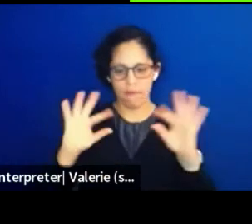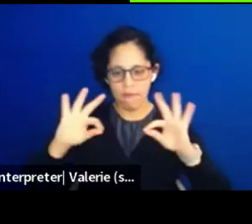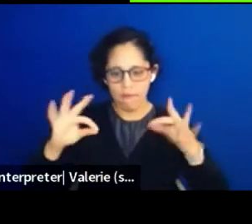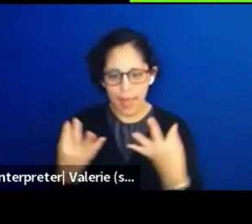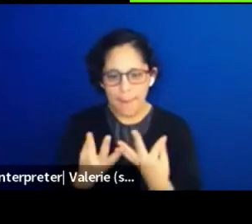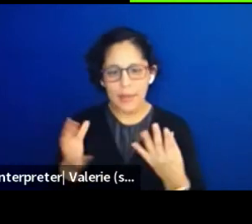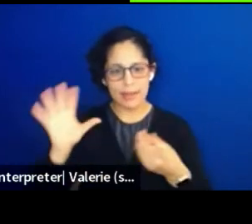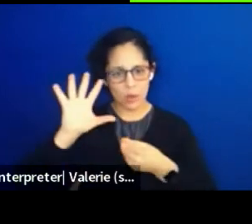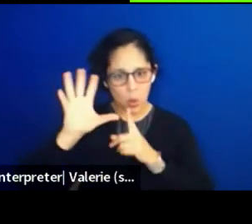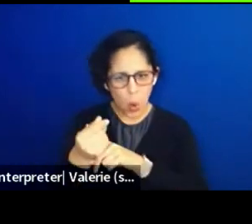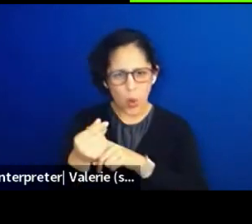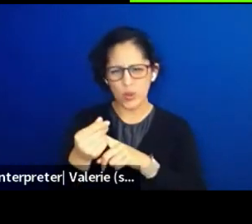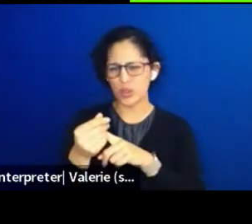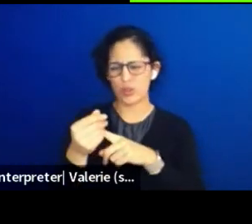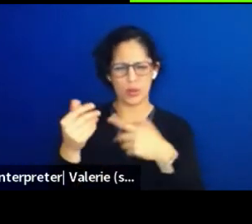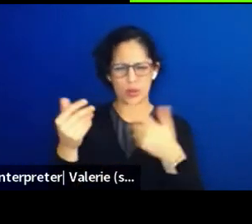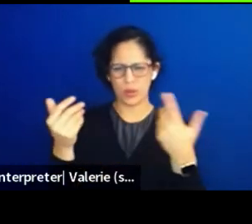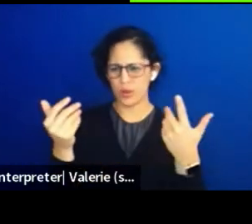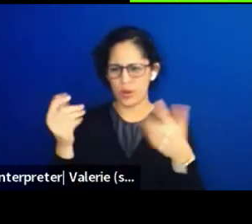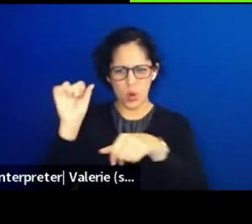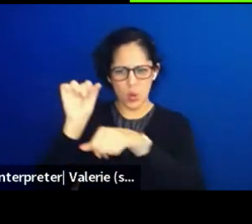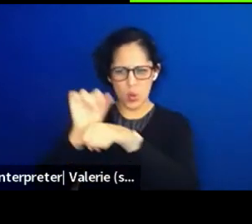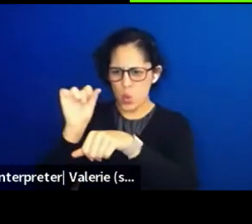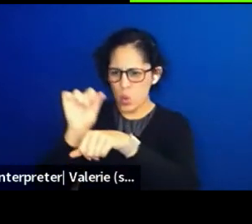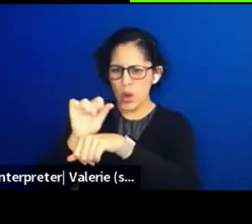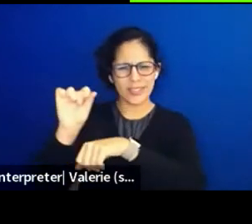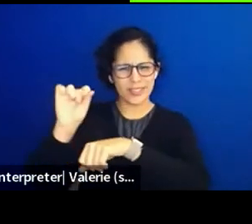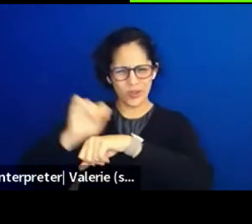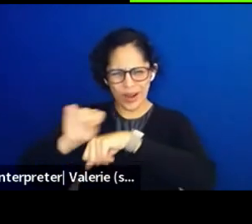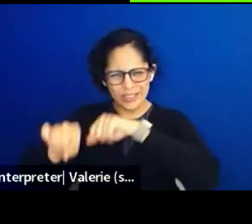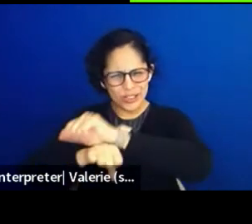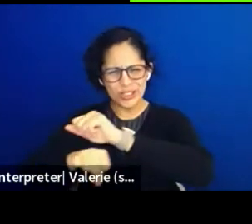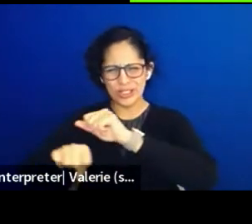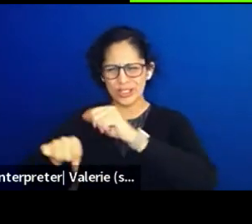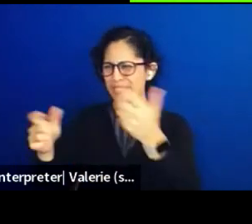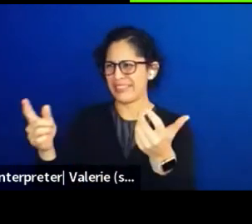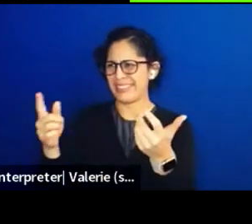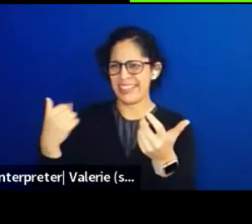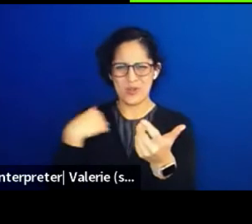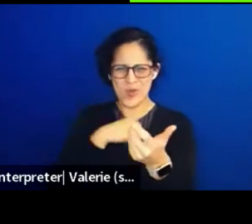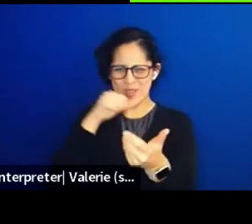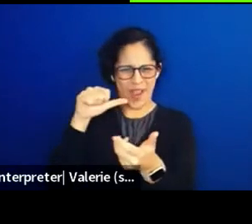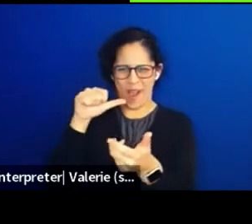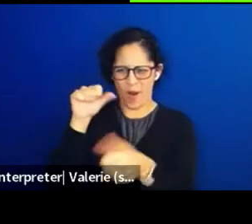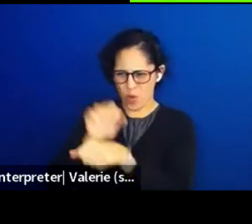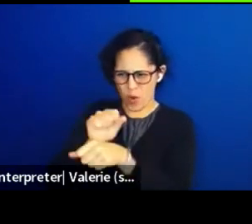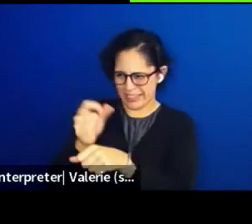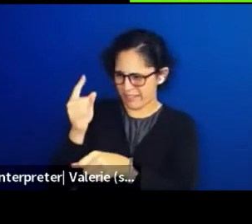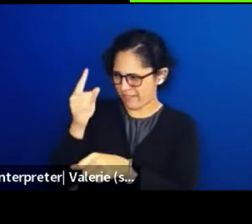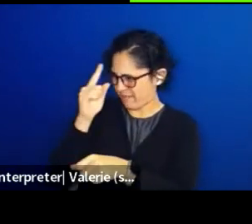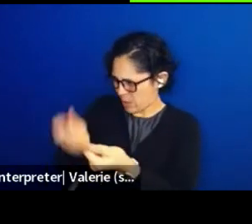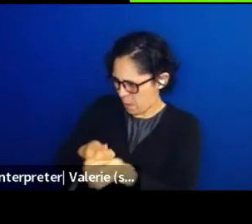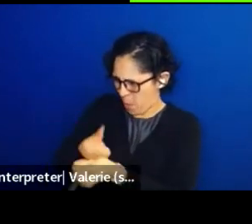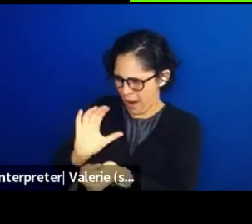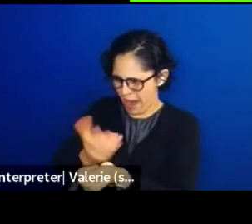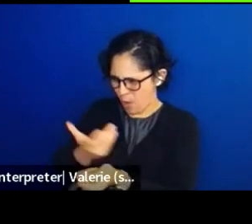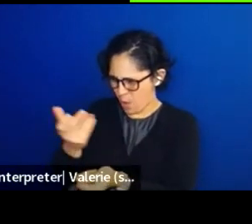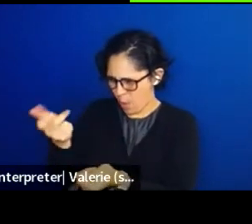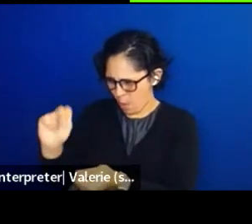isolated work structure, we're not even working for our own communities. We don't really know who we're working for